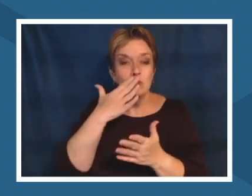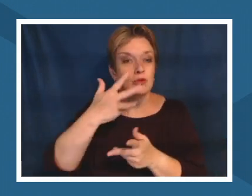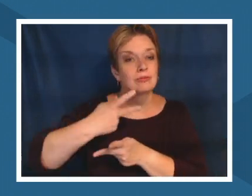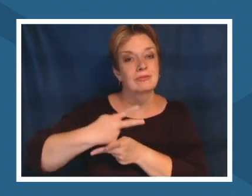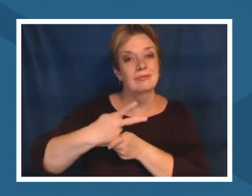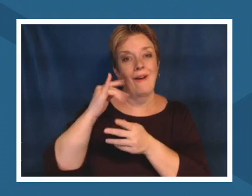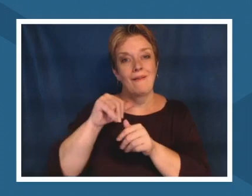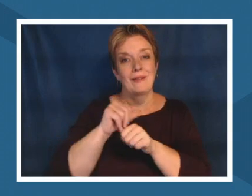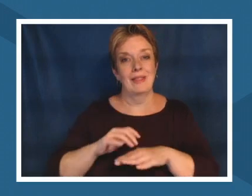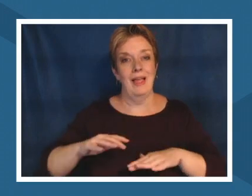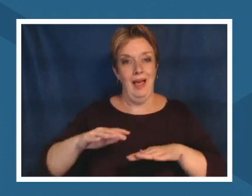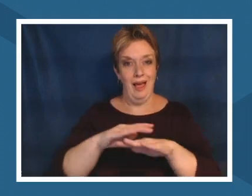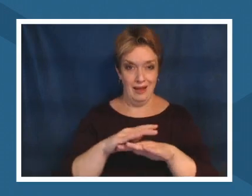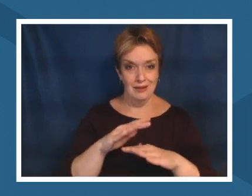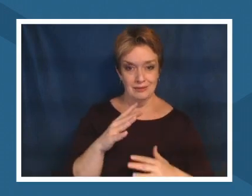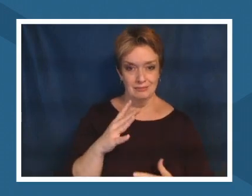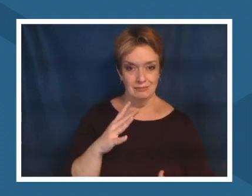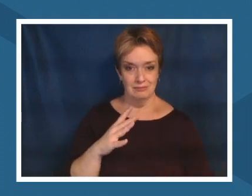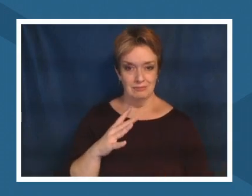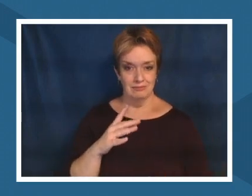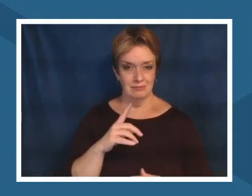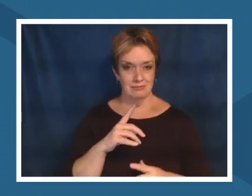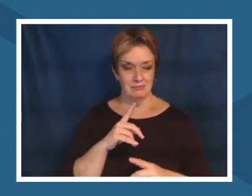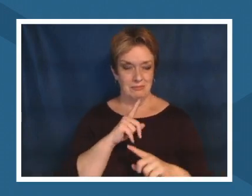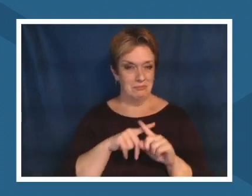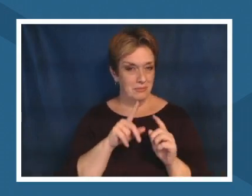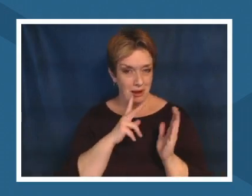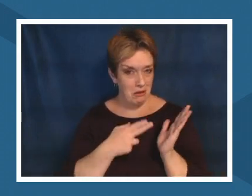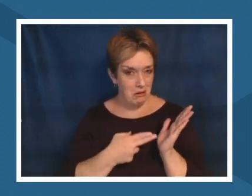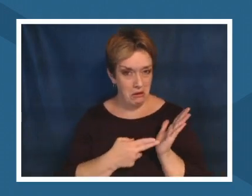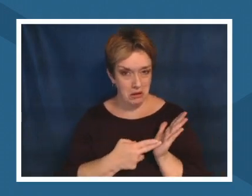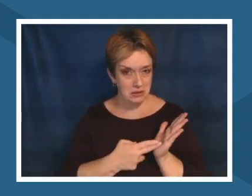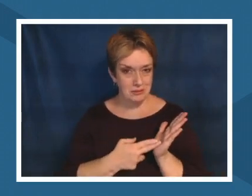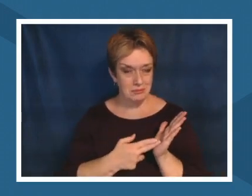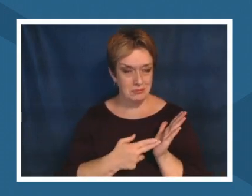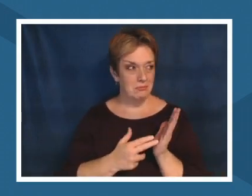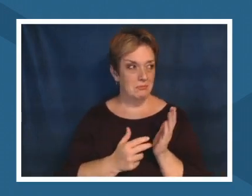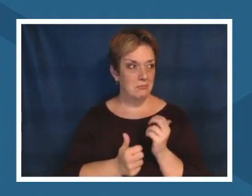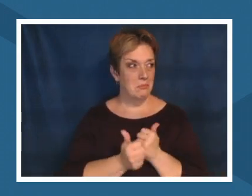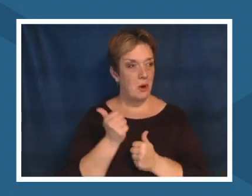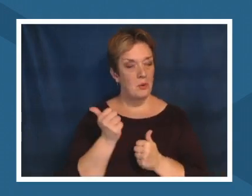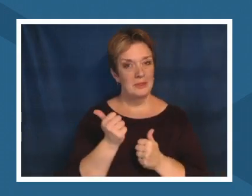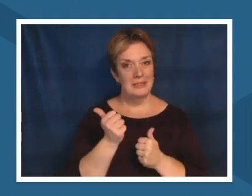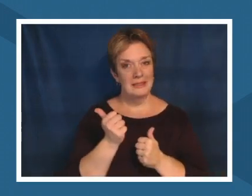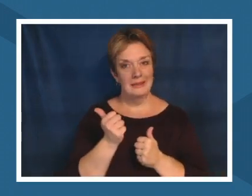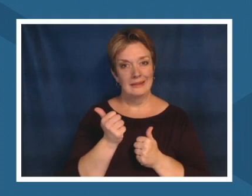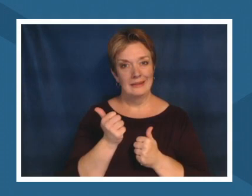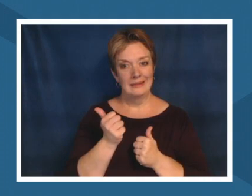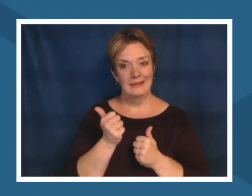many places in in the on the western or what we would